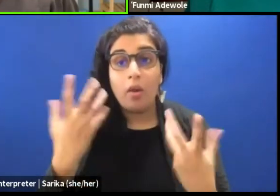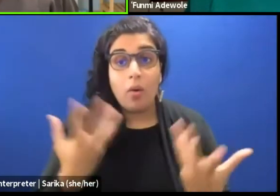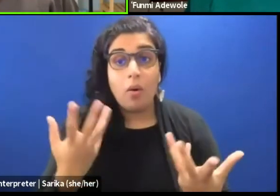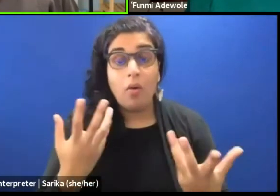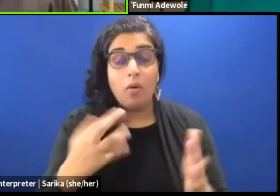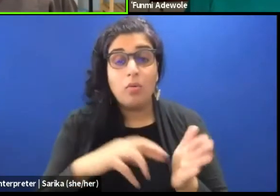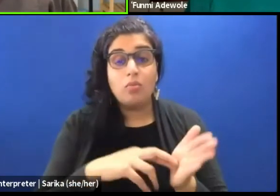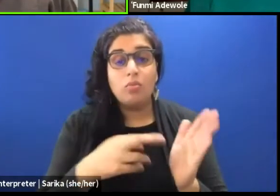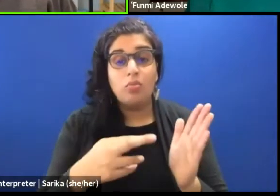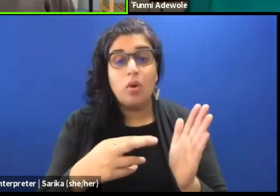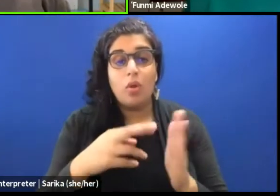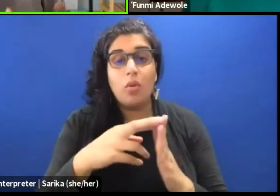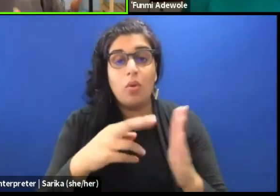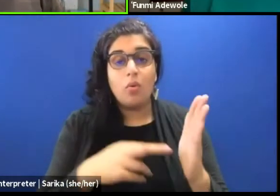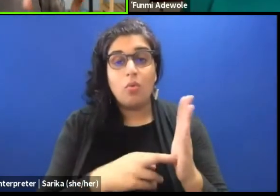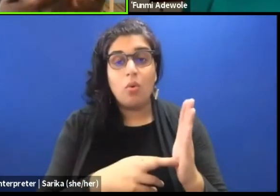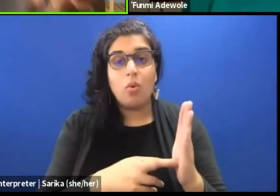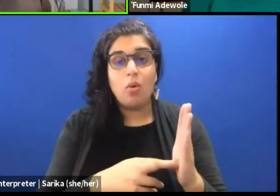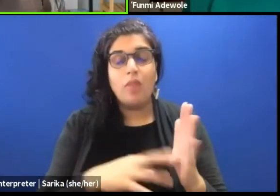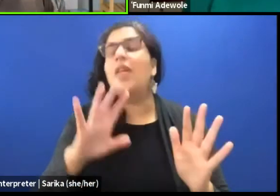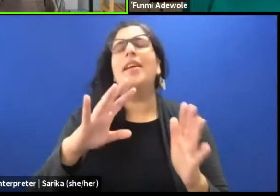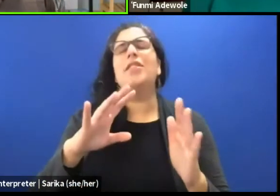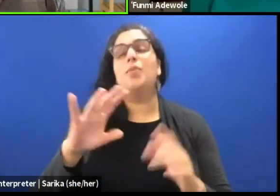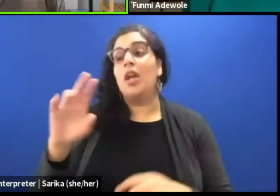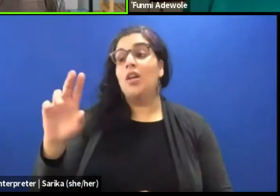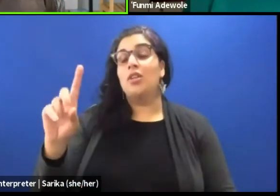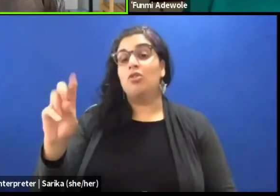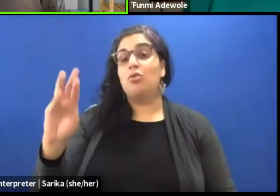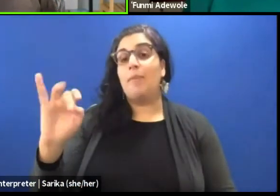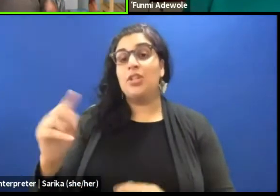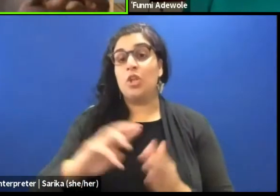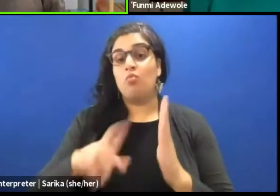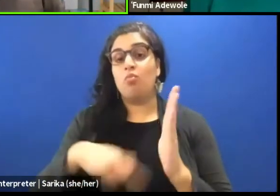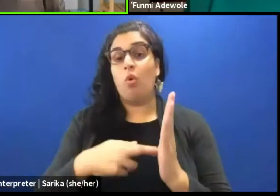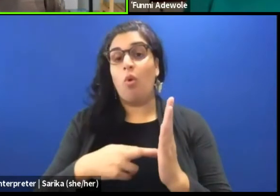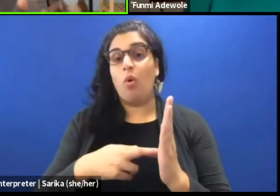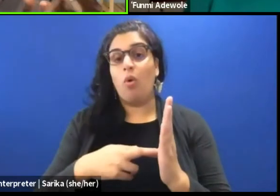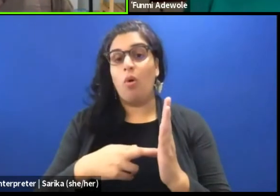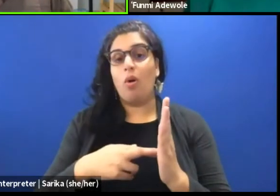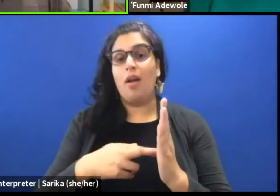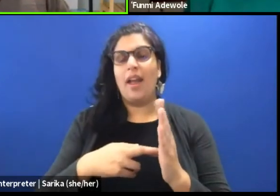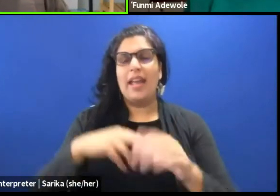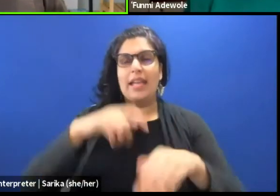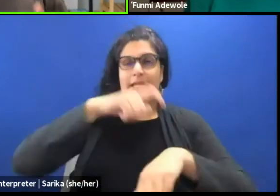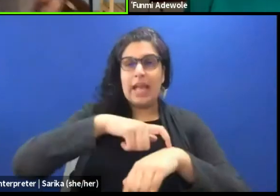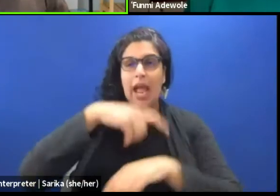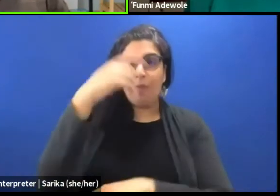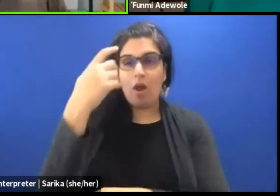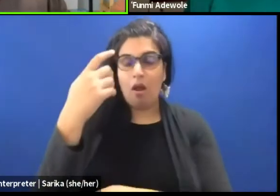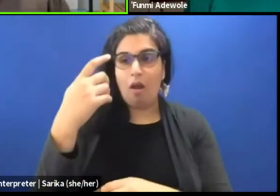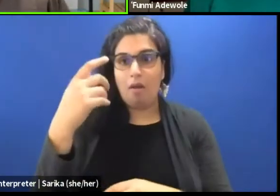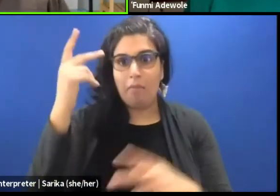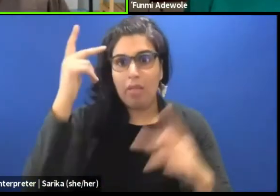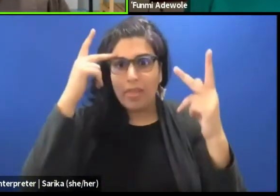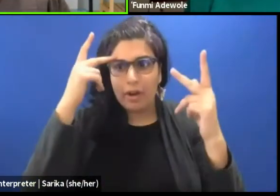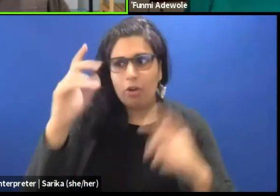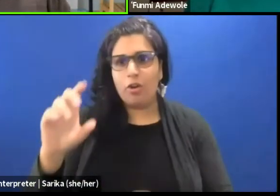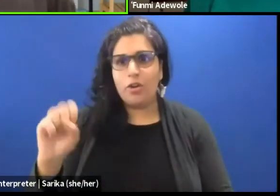of the dramaturge in the place of protest and in a time of political and social polarization,